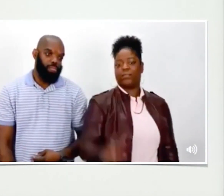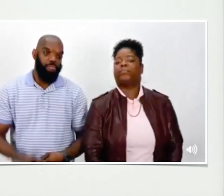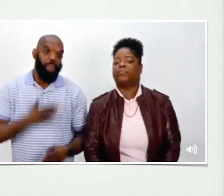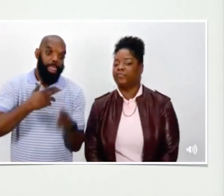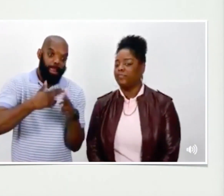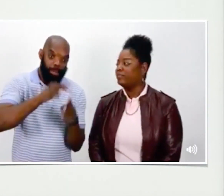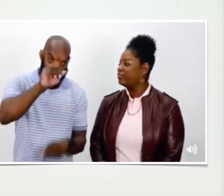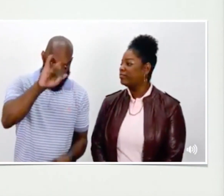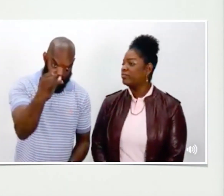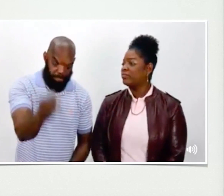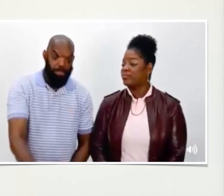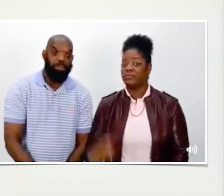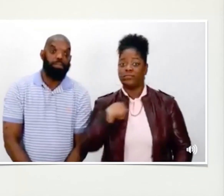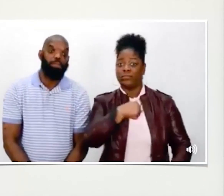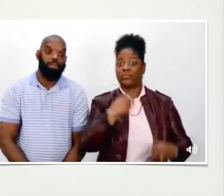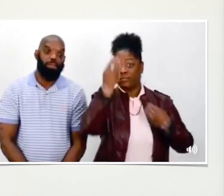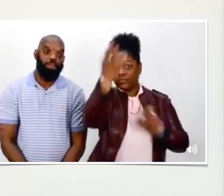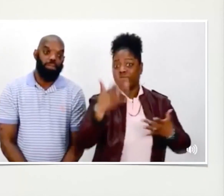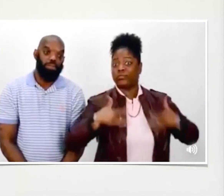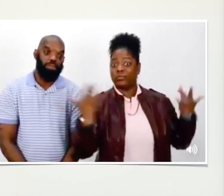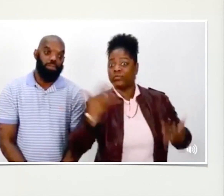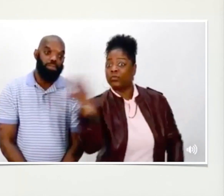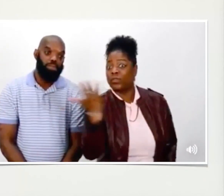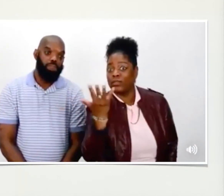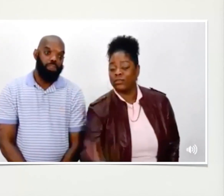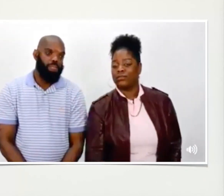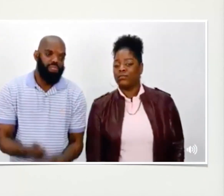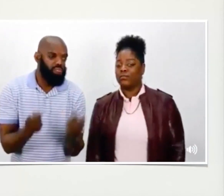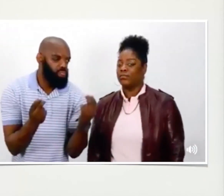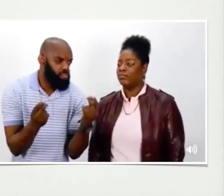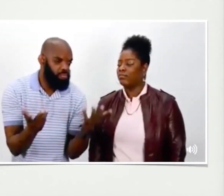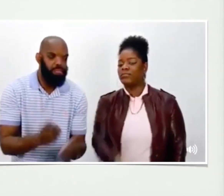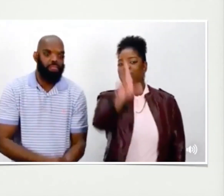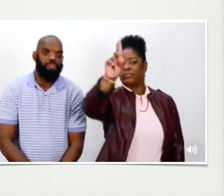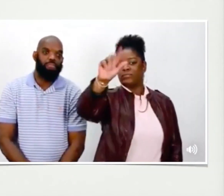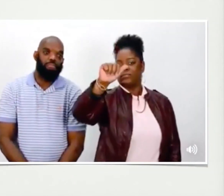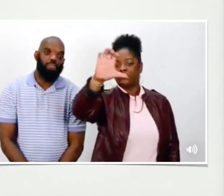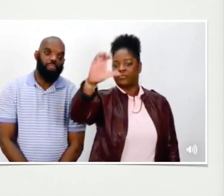My name is Shondra. And I'm AJ. And we're going to make an announcement.